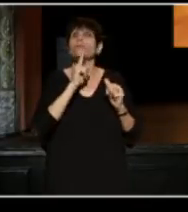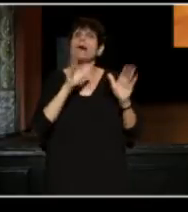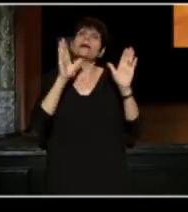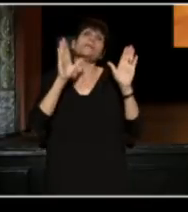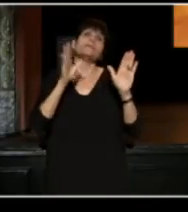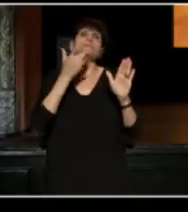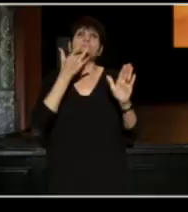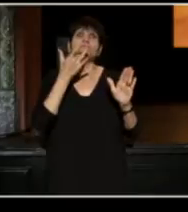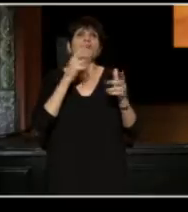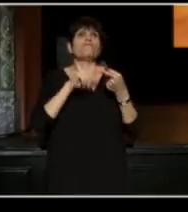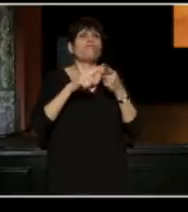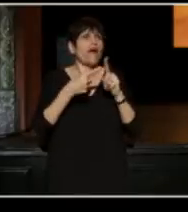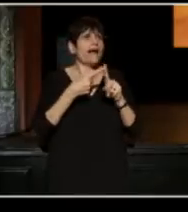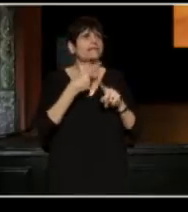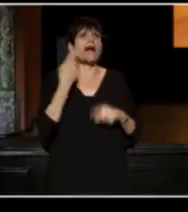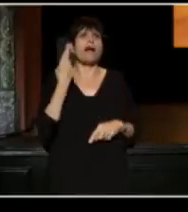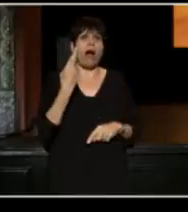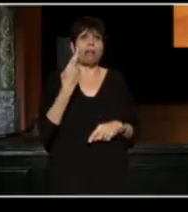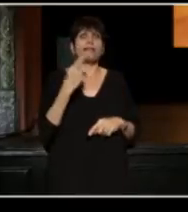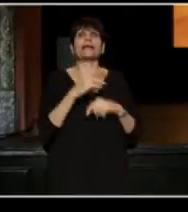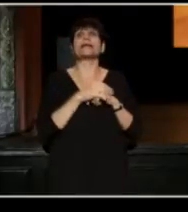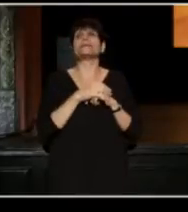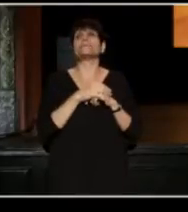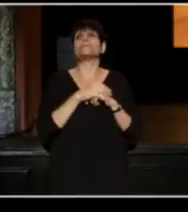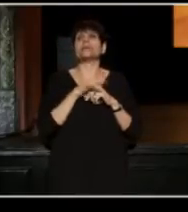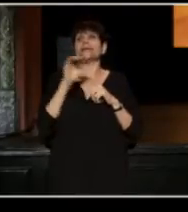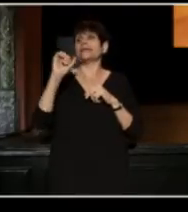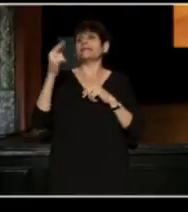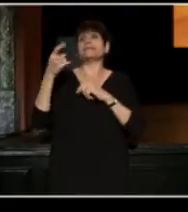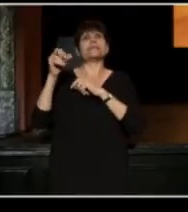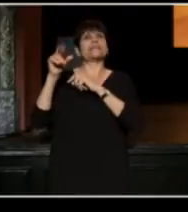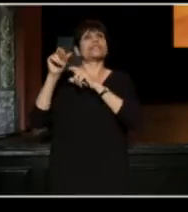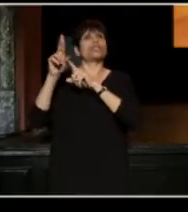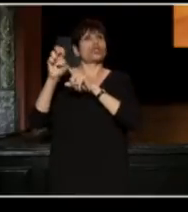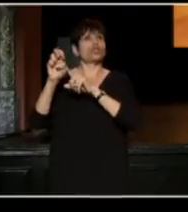Many of the things David mentioned about Signature on our earlier years,